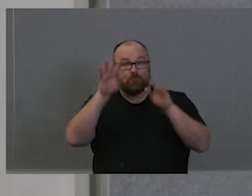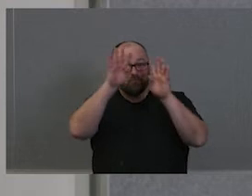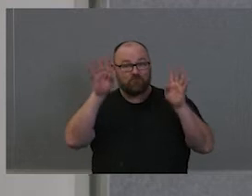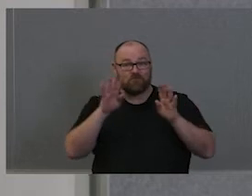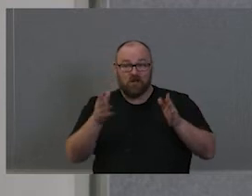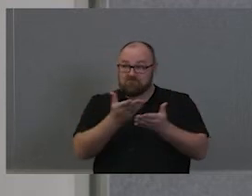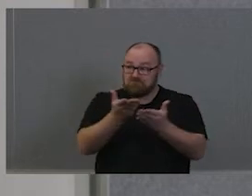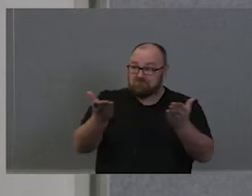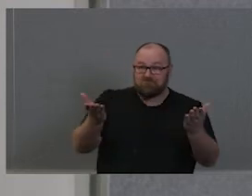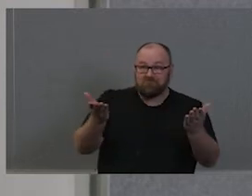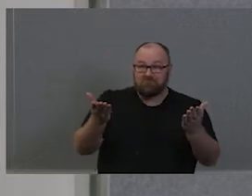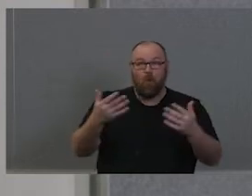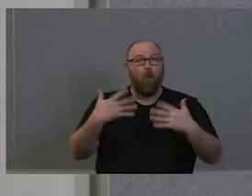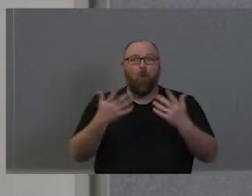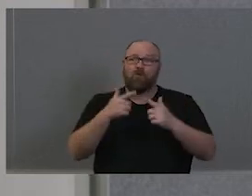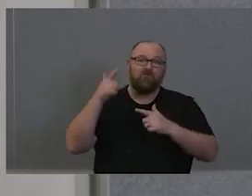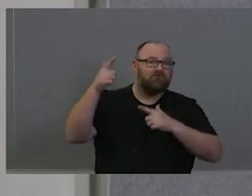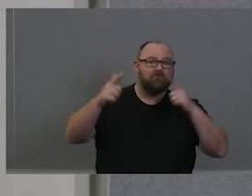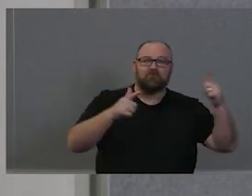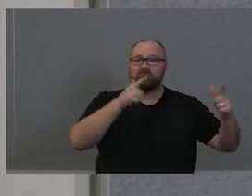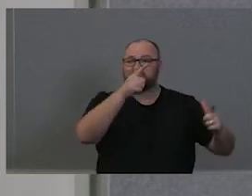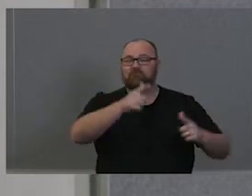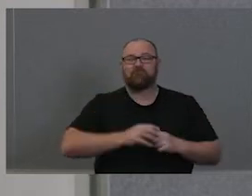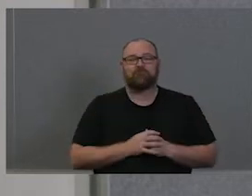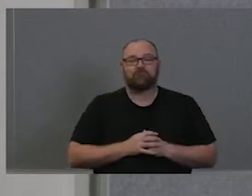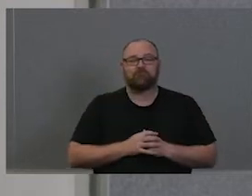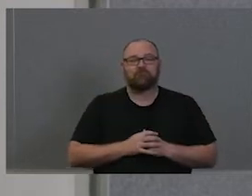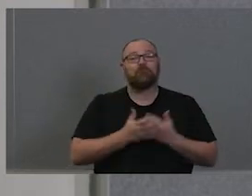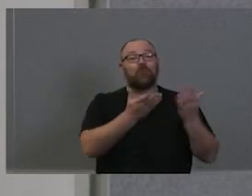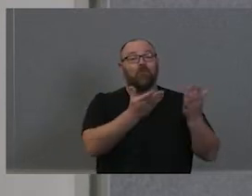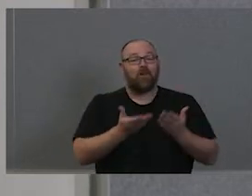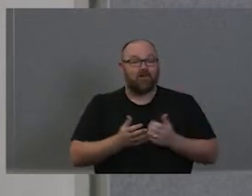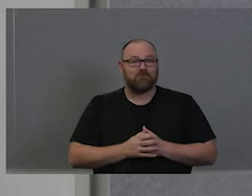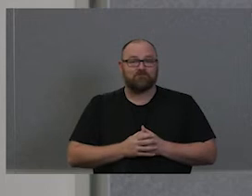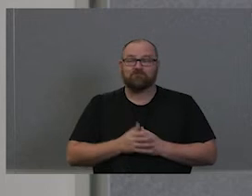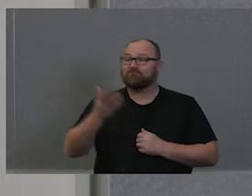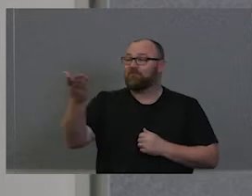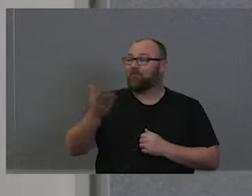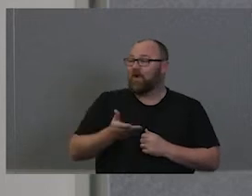further afar across the seas. Welcome. Welcome to Gadigal Land.